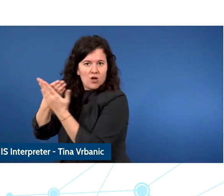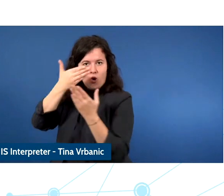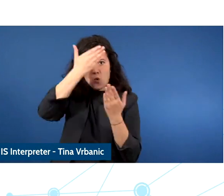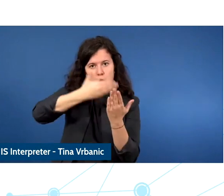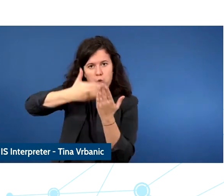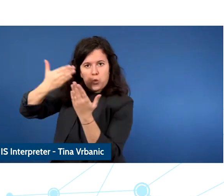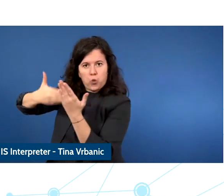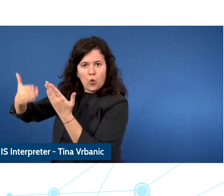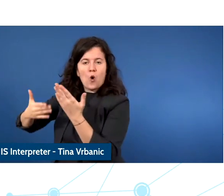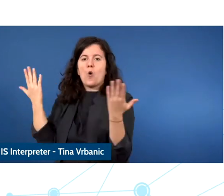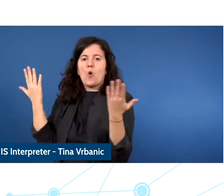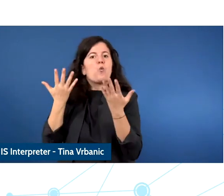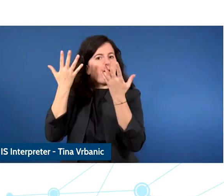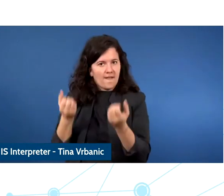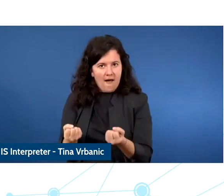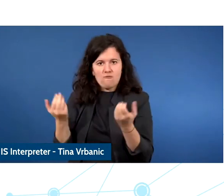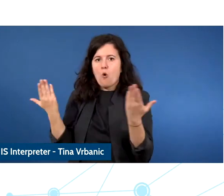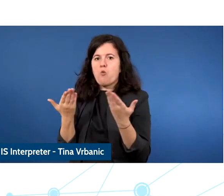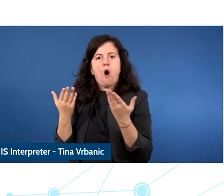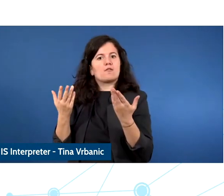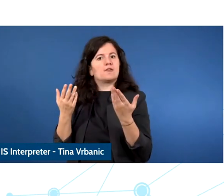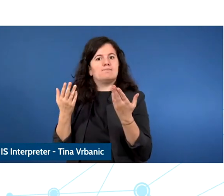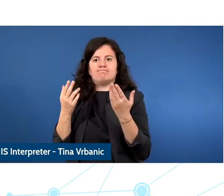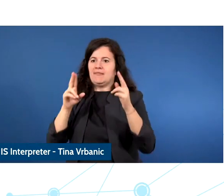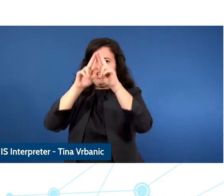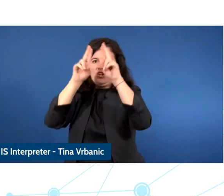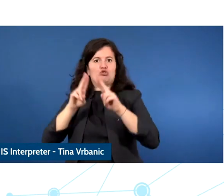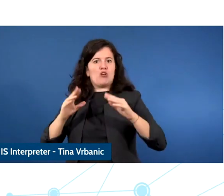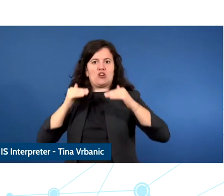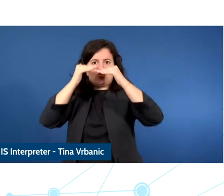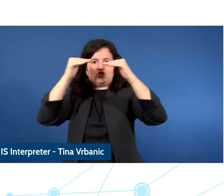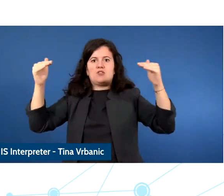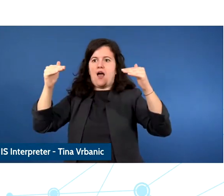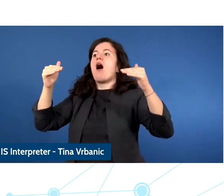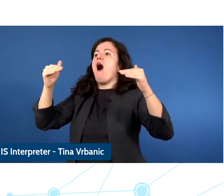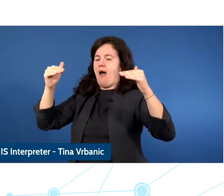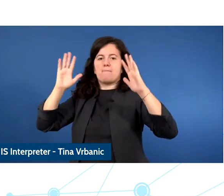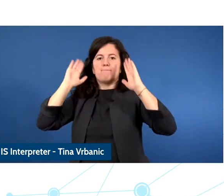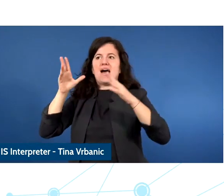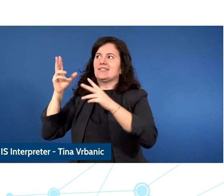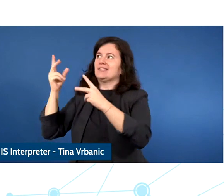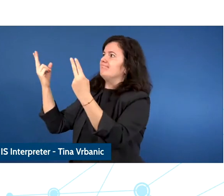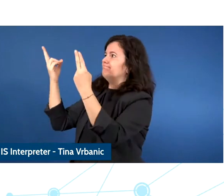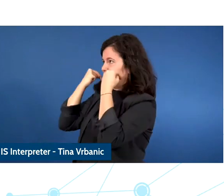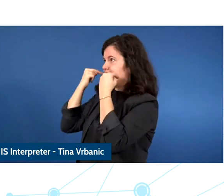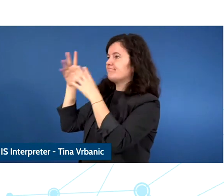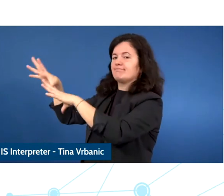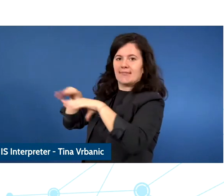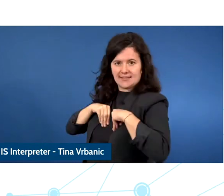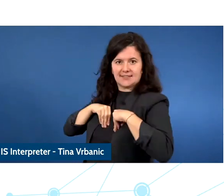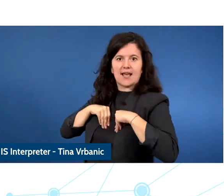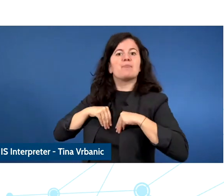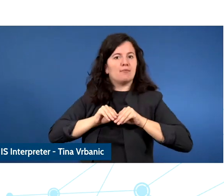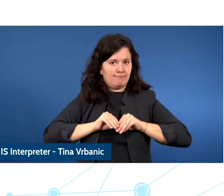And so our guidelines, they are looking at different or addressing some of the